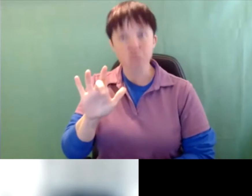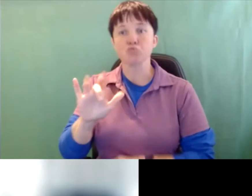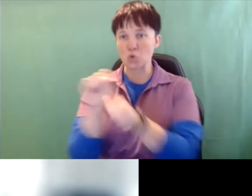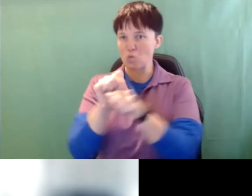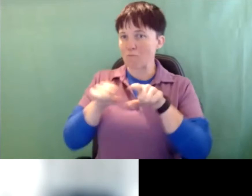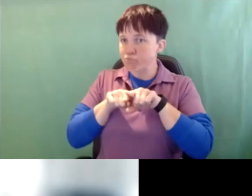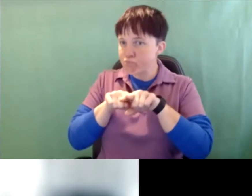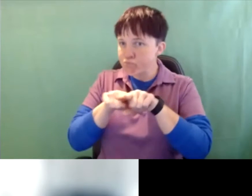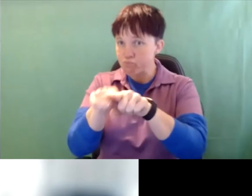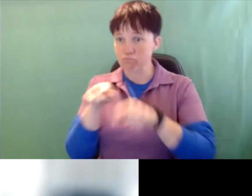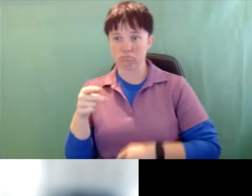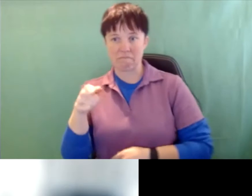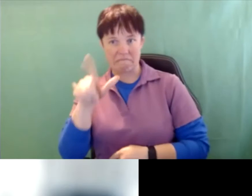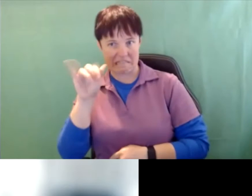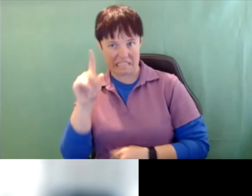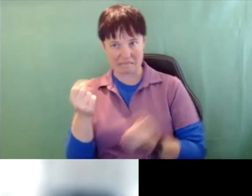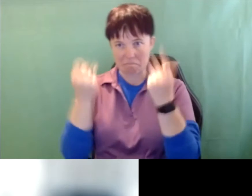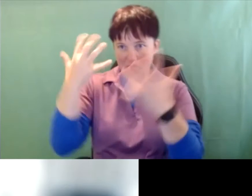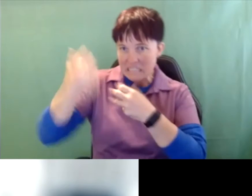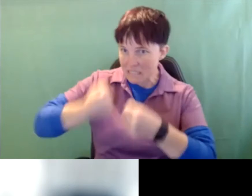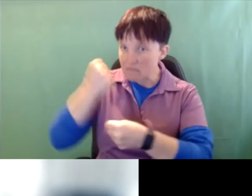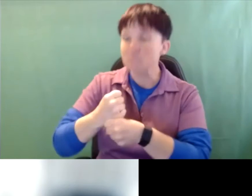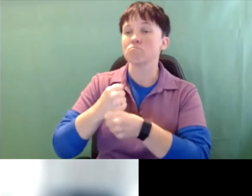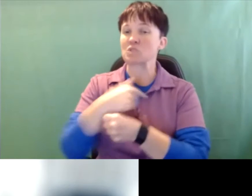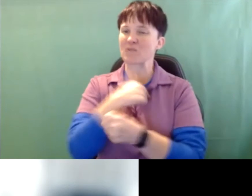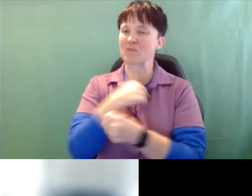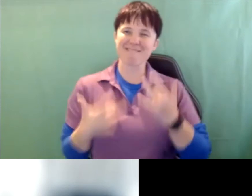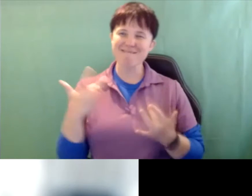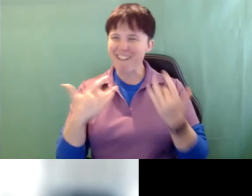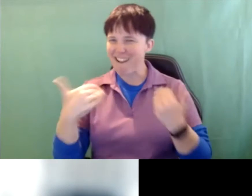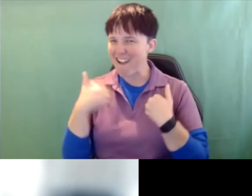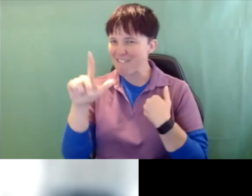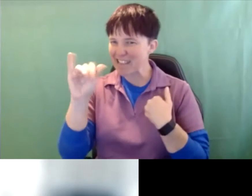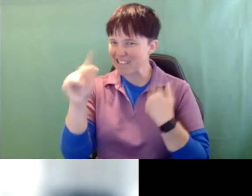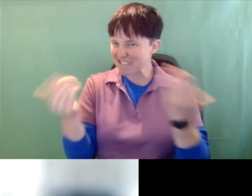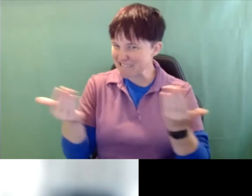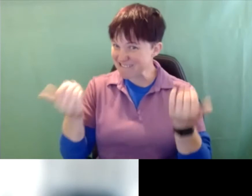for many years, and we're very excited to have Linda here today, to just share about